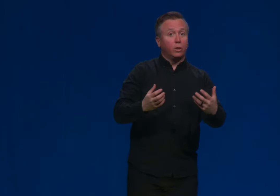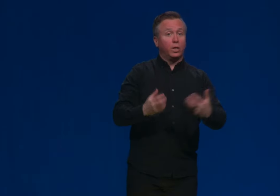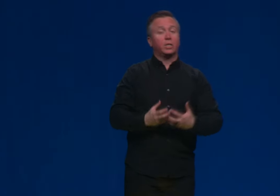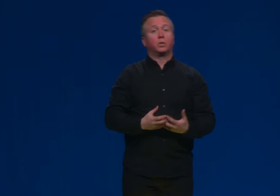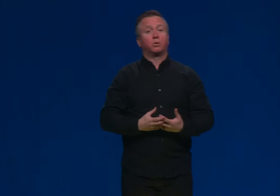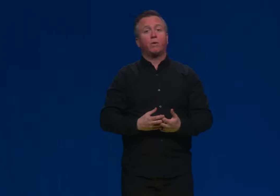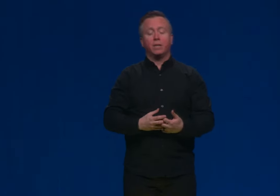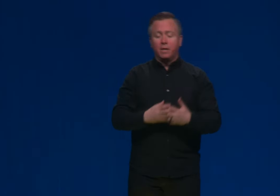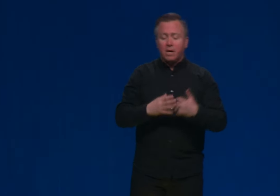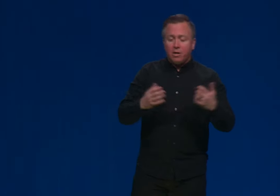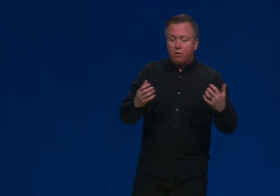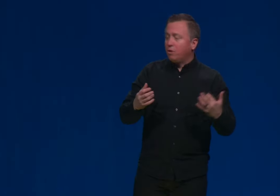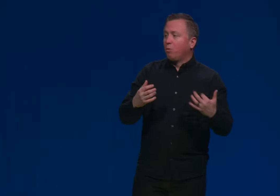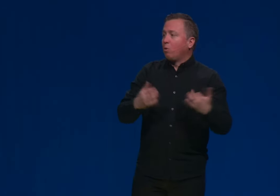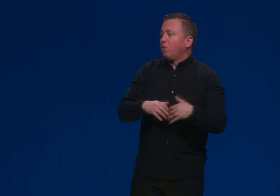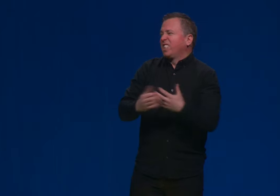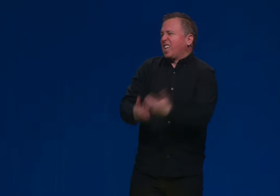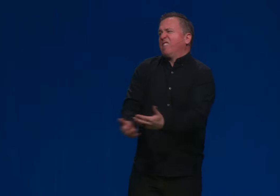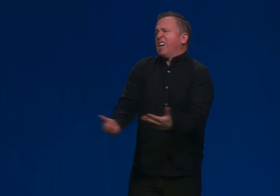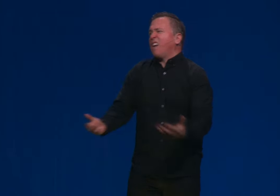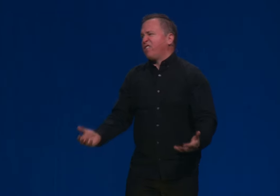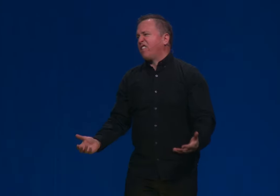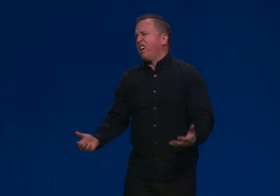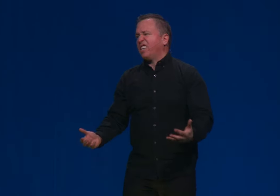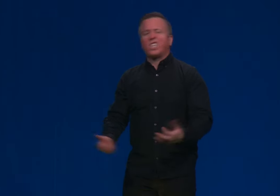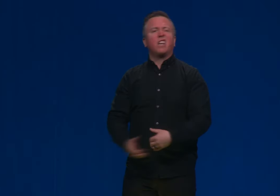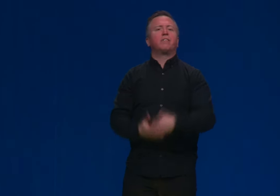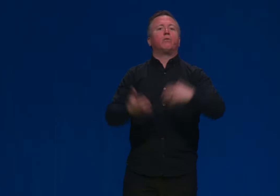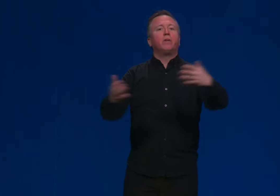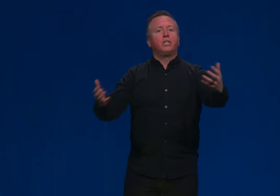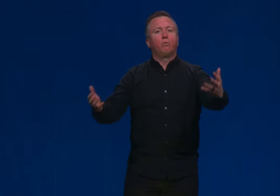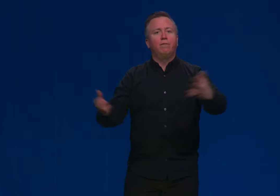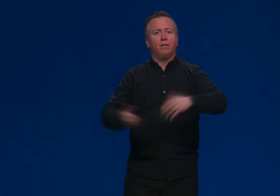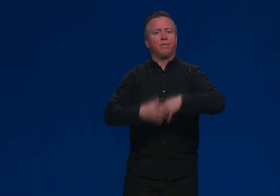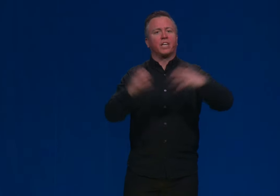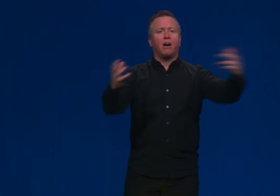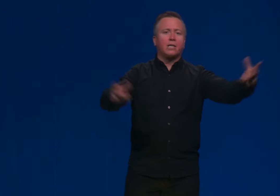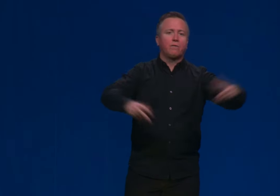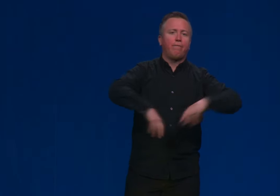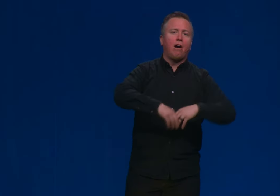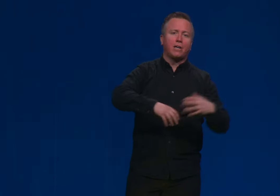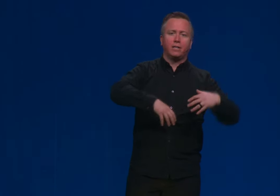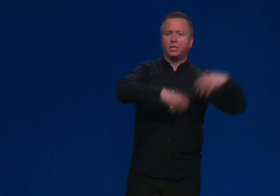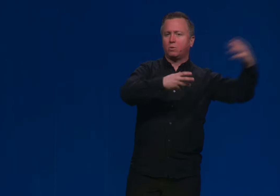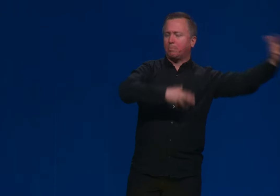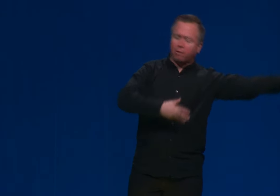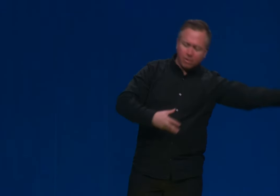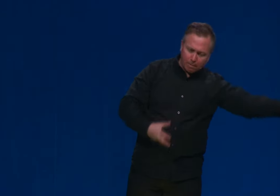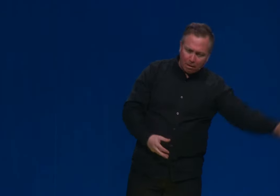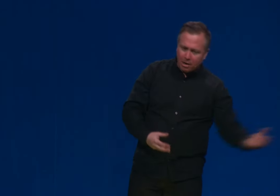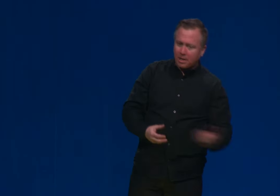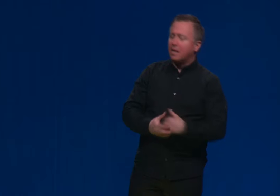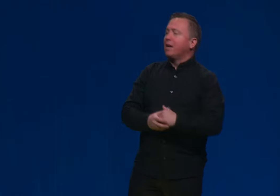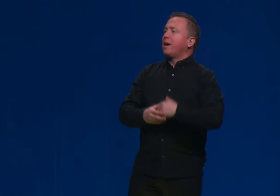where Genesis was written, the world is kind of an afterthought. It's where Genesis was written, the world is kind of an afterthought. It's kind of in a derivative from the gods fought, and this was a part of their body.